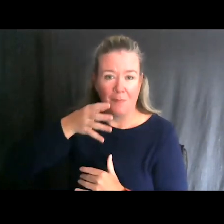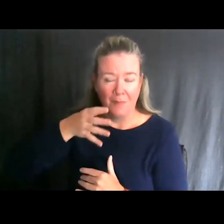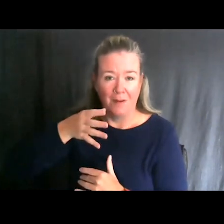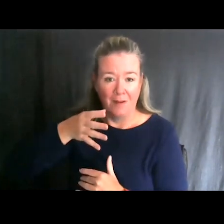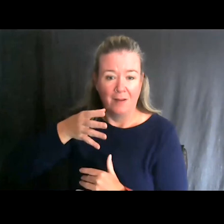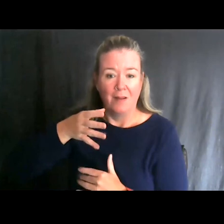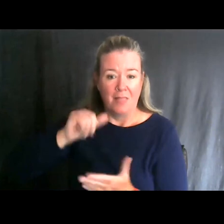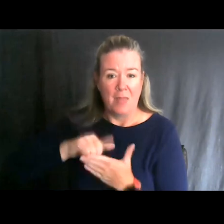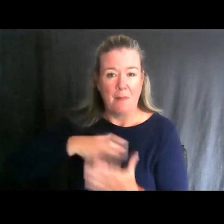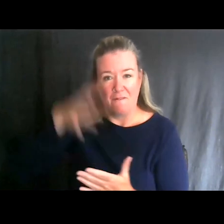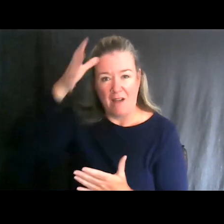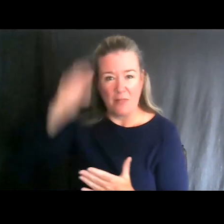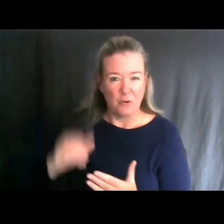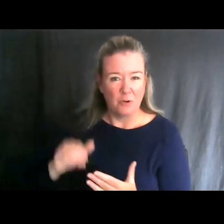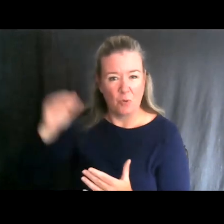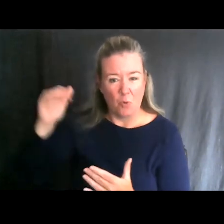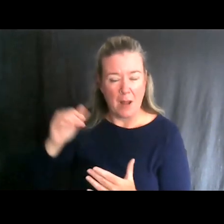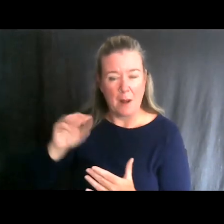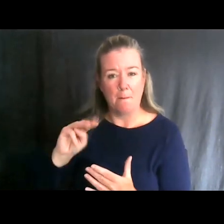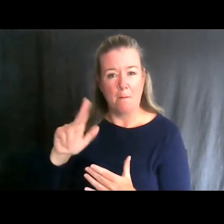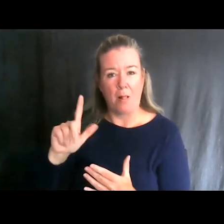grew up on, between Mullet Lake and Burt Lake.